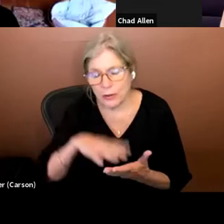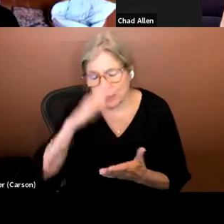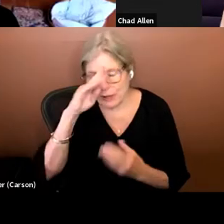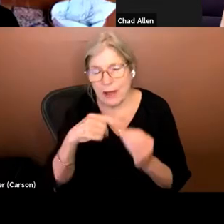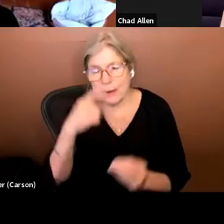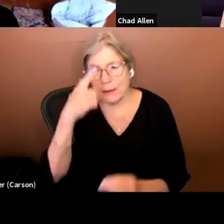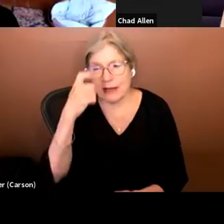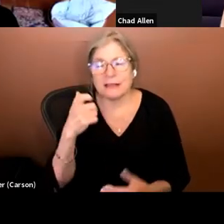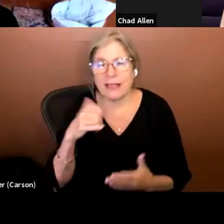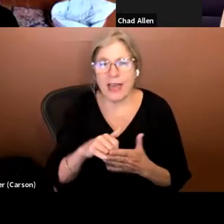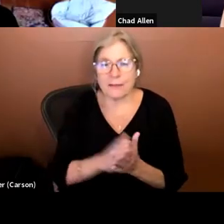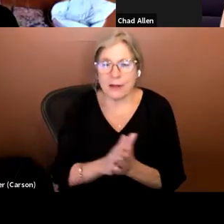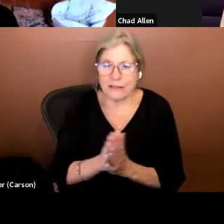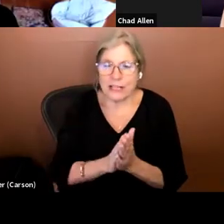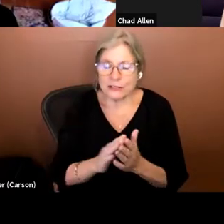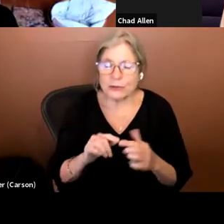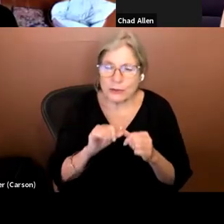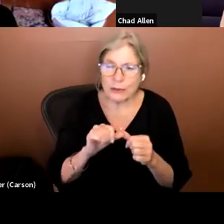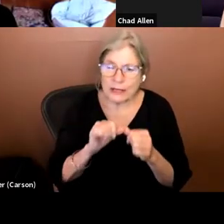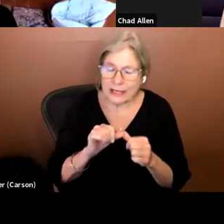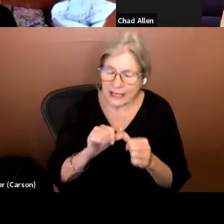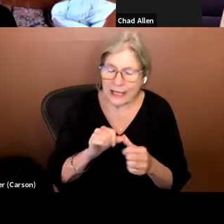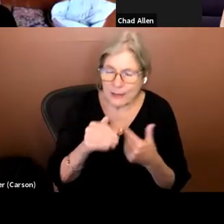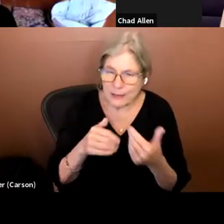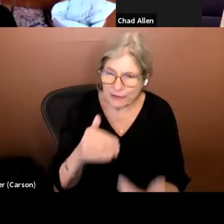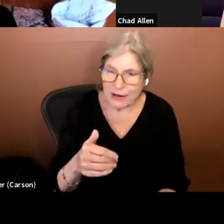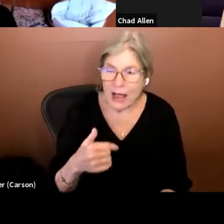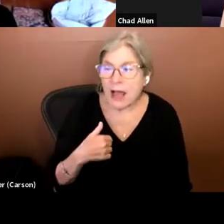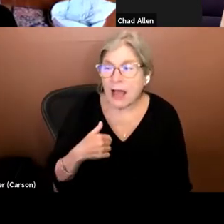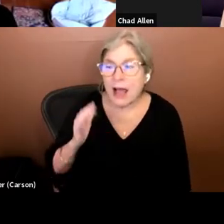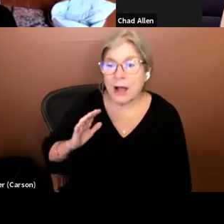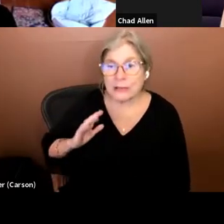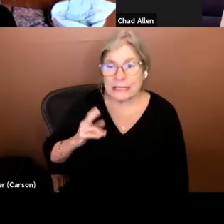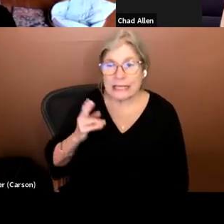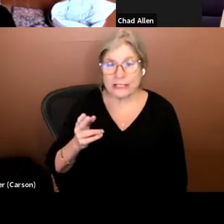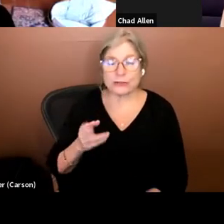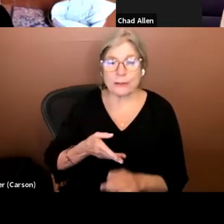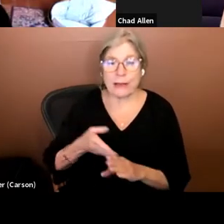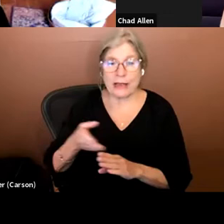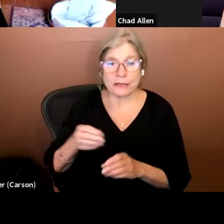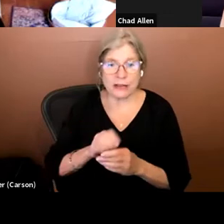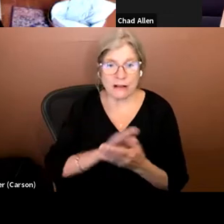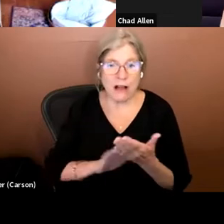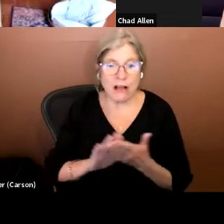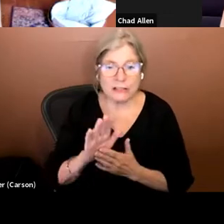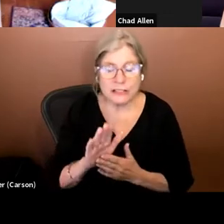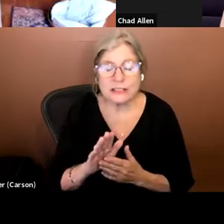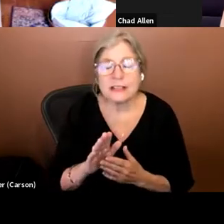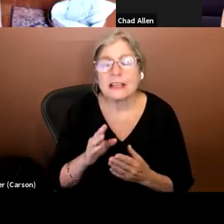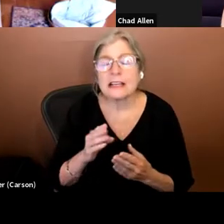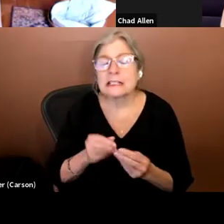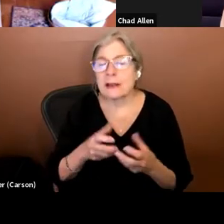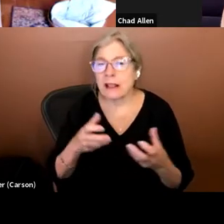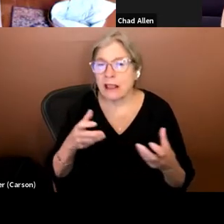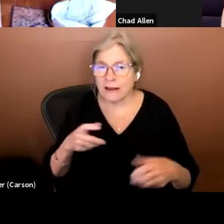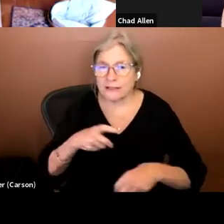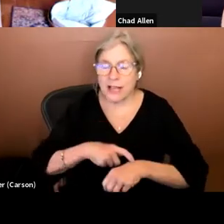forward. I was a history major in college. I spent a lot of time researching and then slowly but